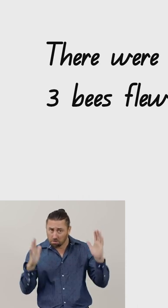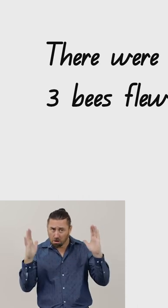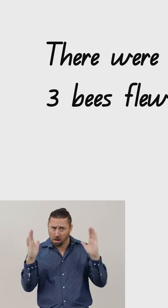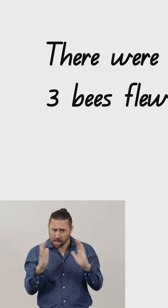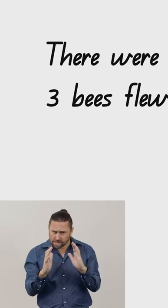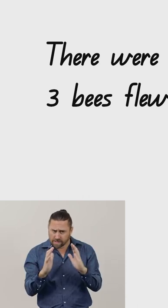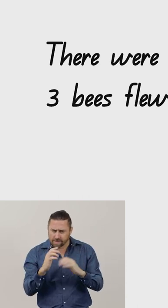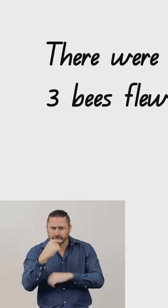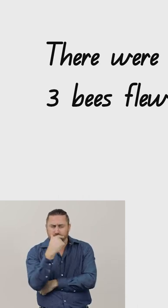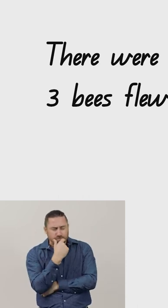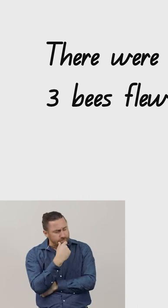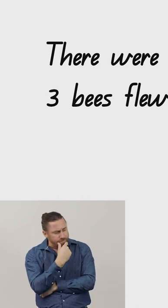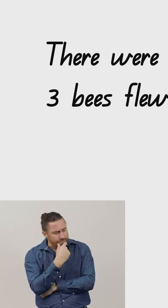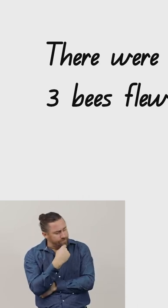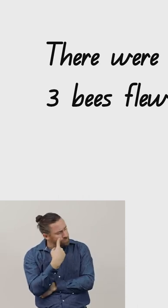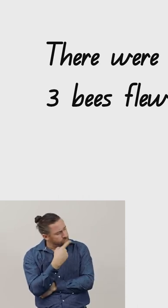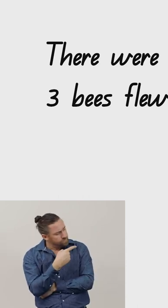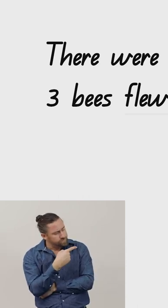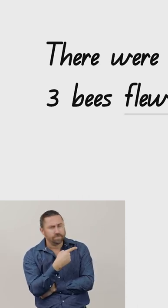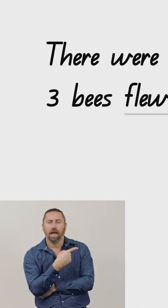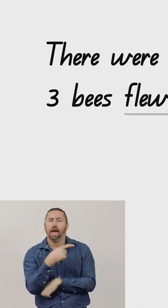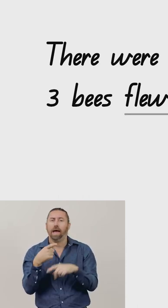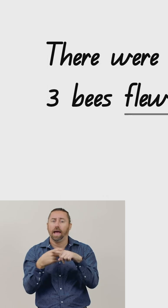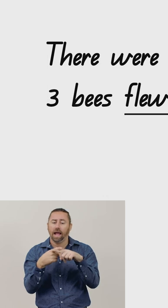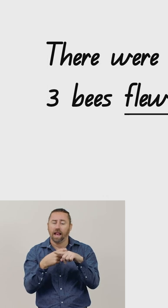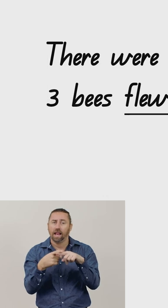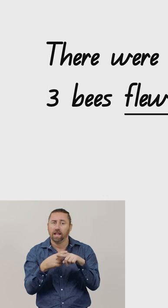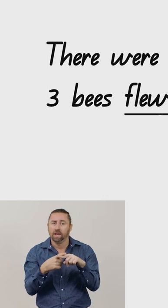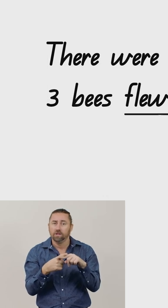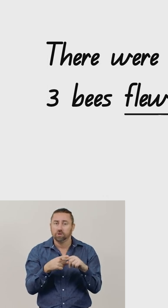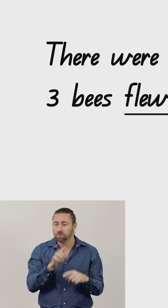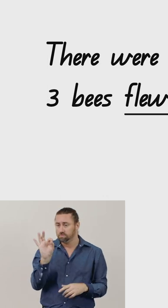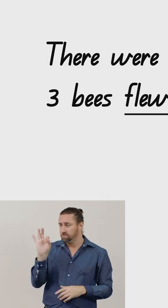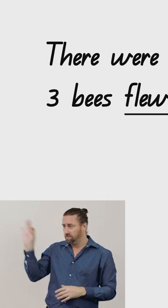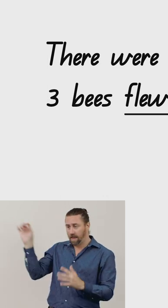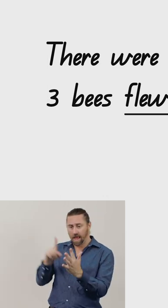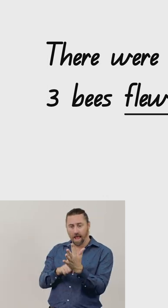In this problem, I can see the word ‘left’, and the phrase ‘flew away’,